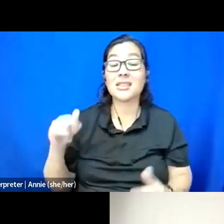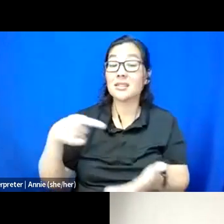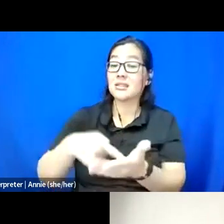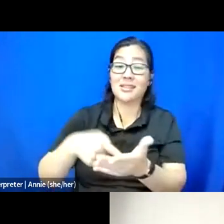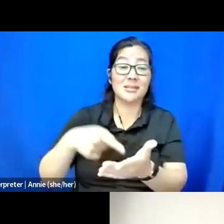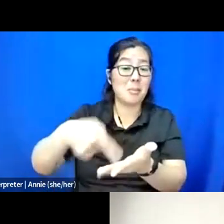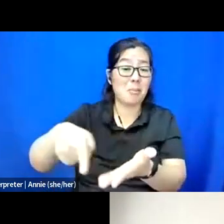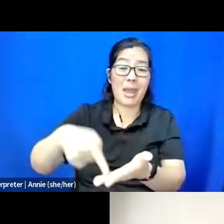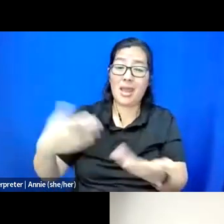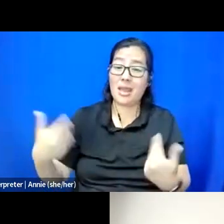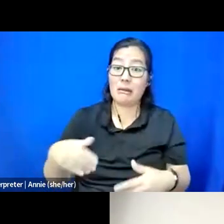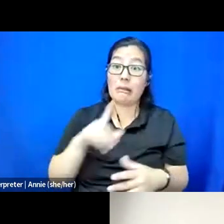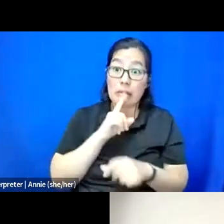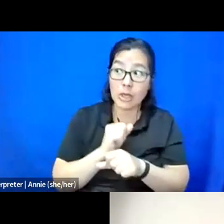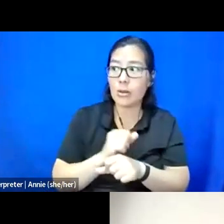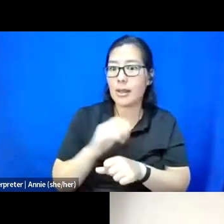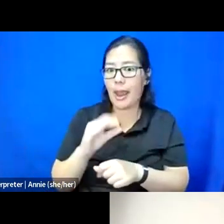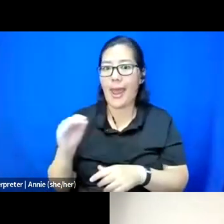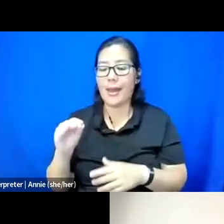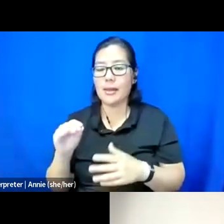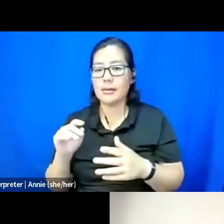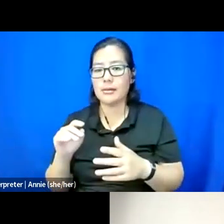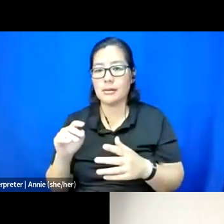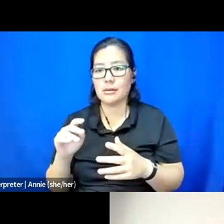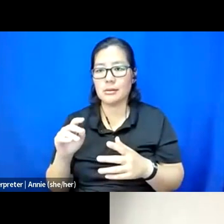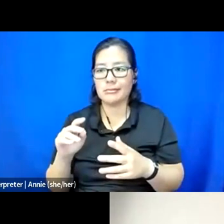and metaphorically, you know, from that experience.